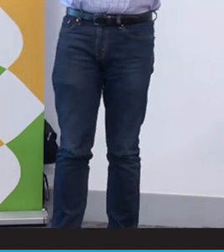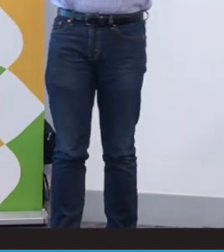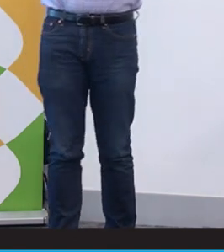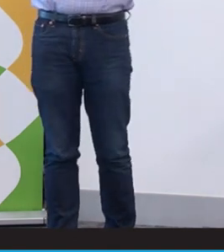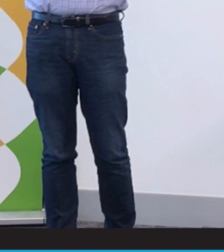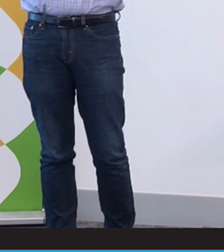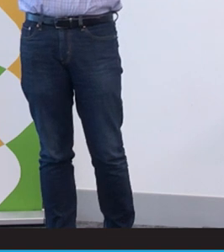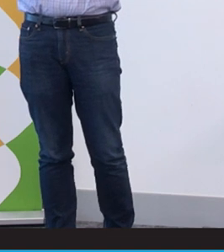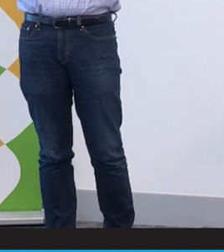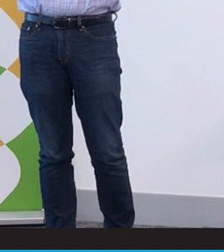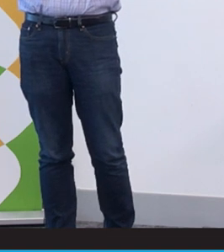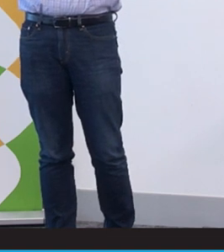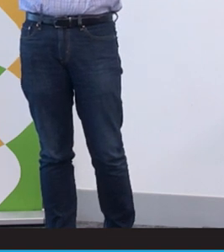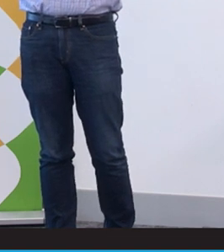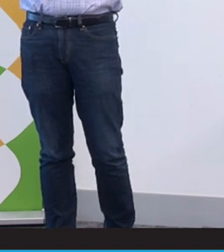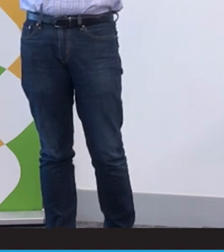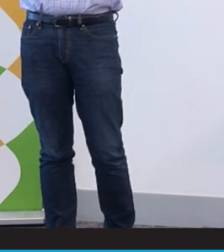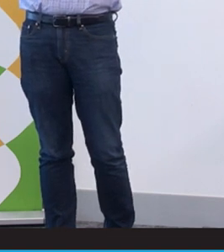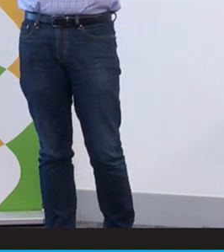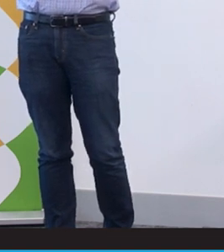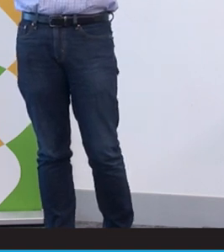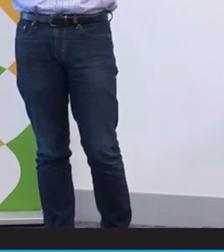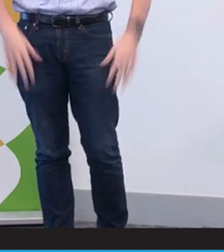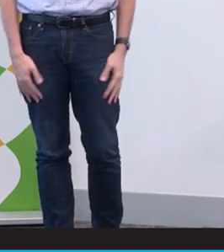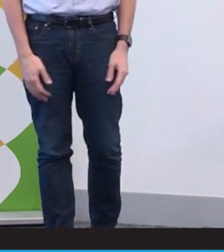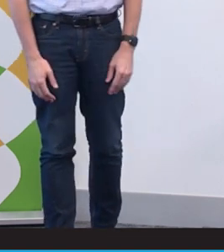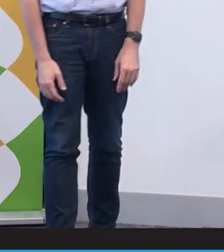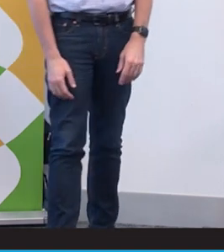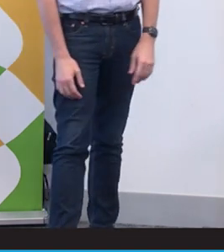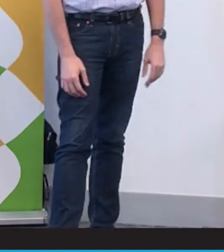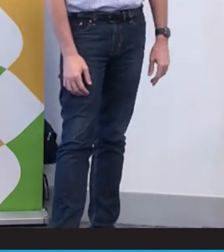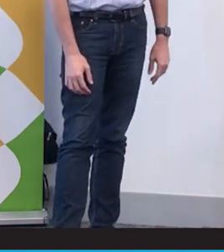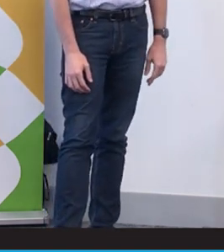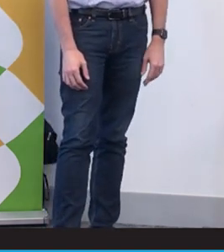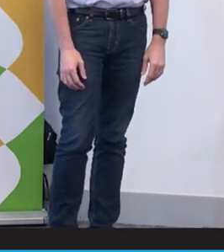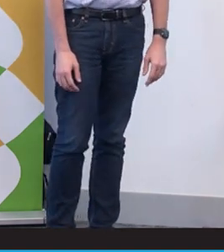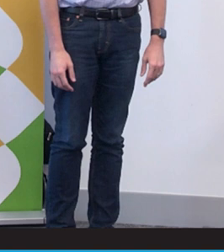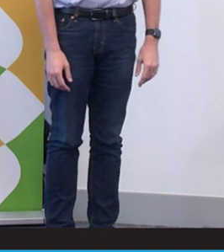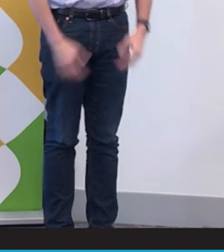and they're out there teaching Auslan, much to the chagrin of this. It's not really the optimum